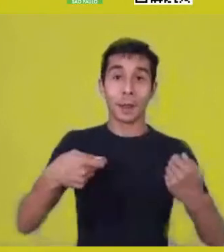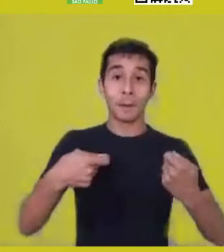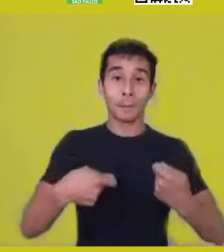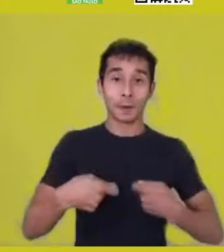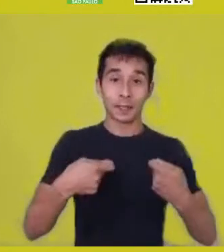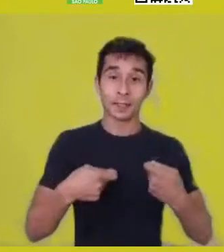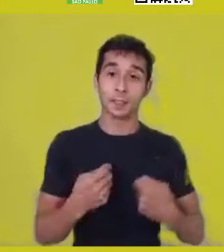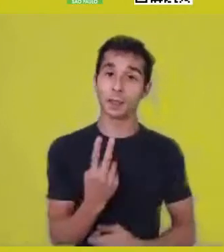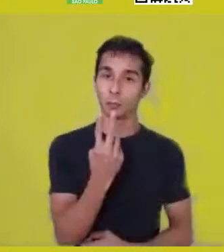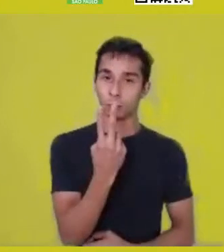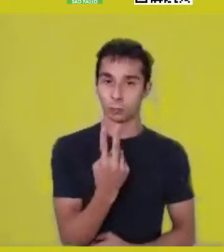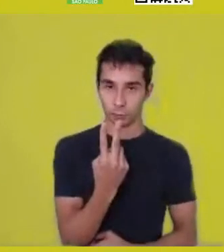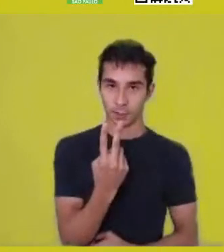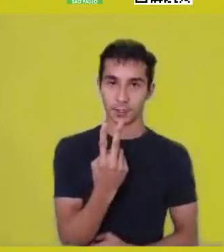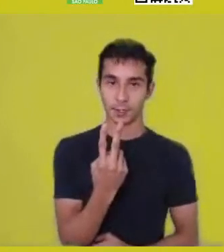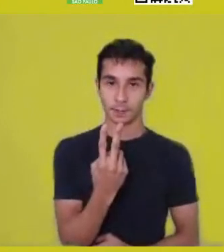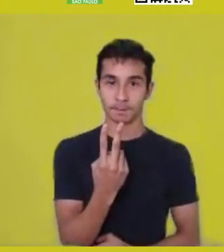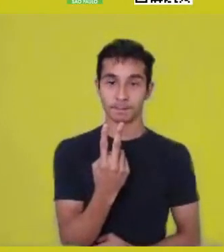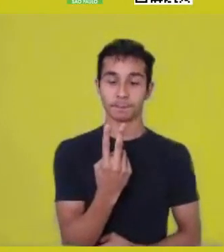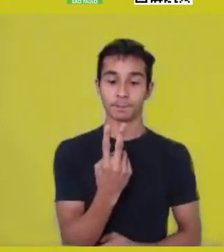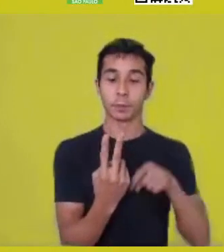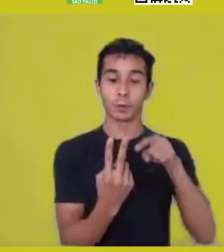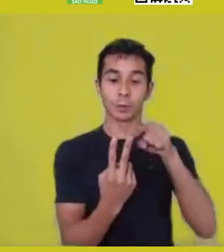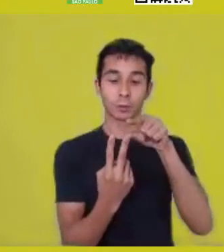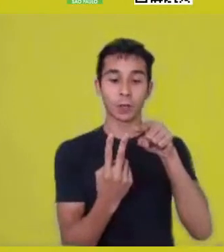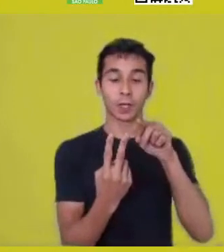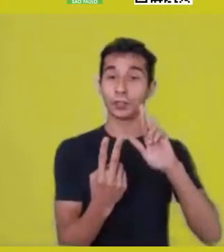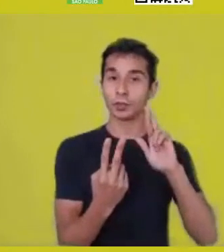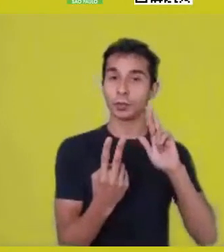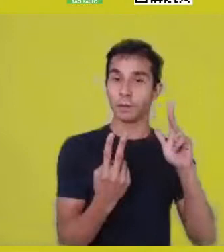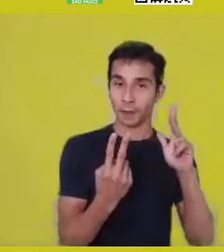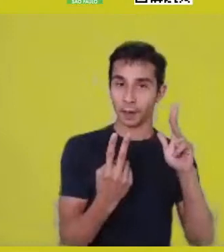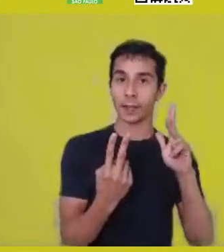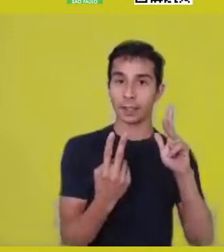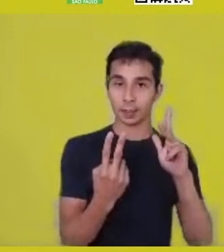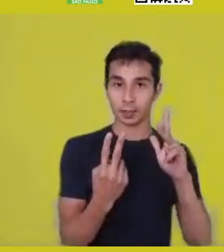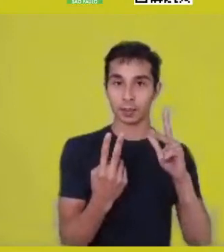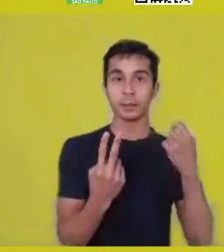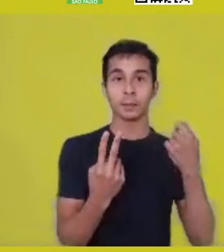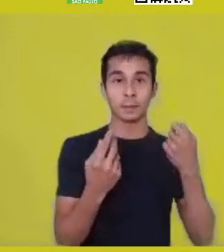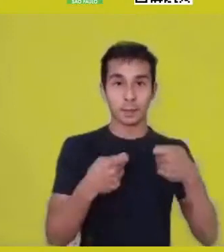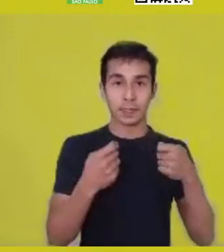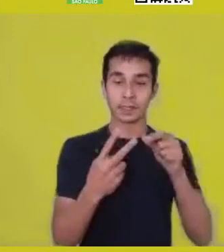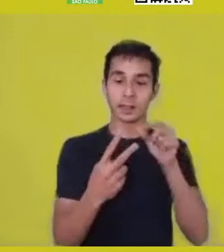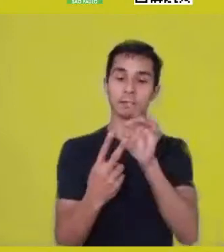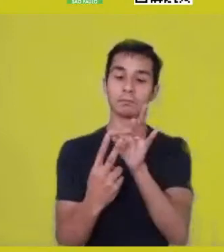from which we disconnect, to reconnect later.